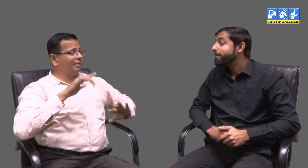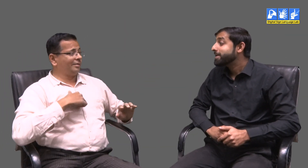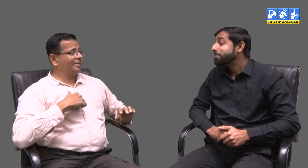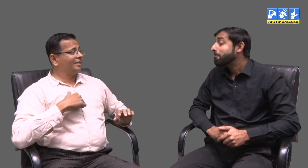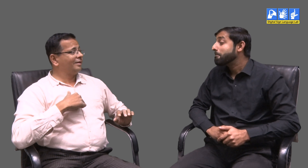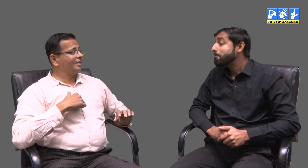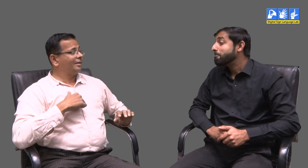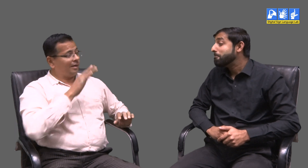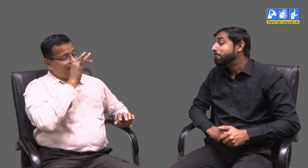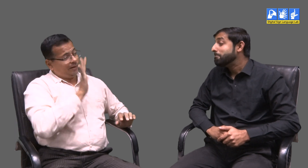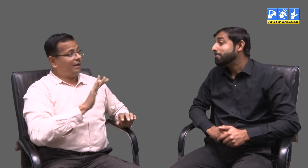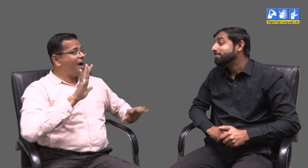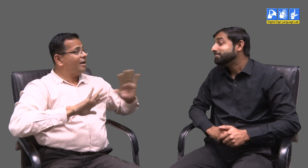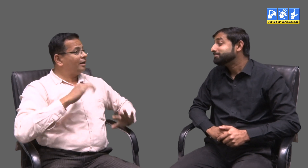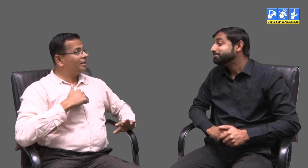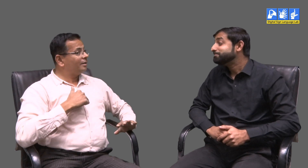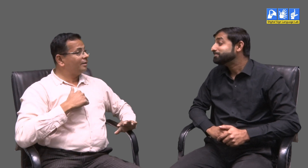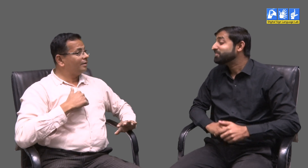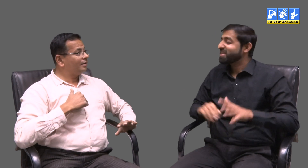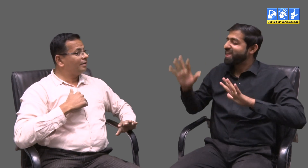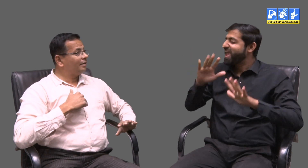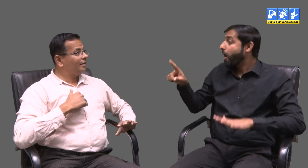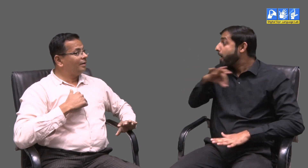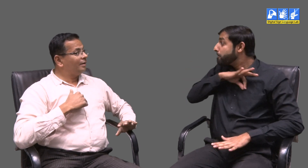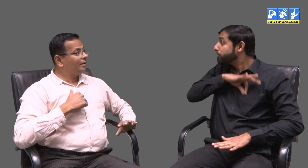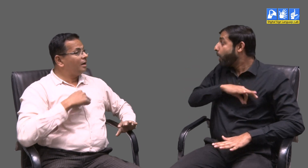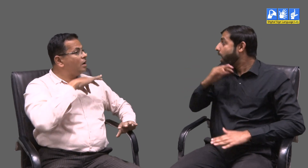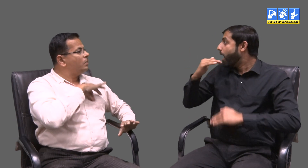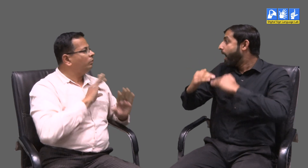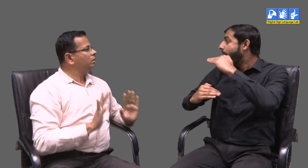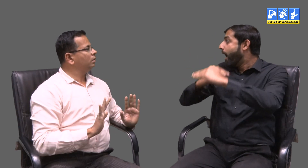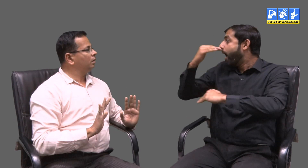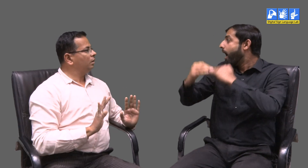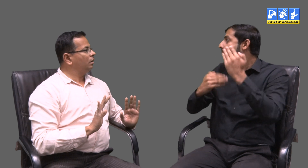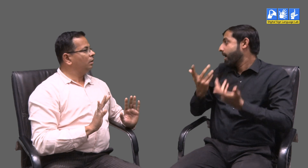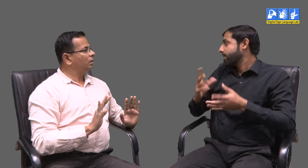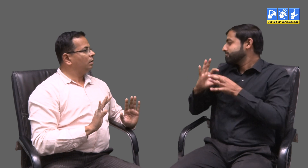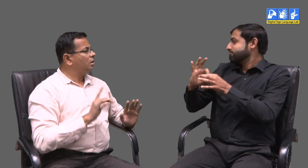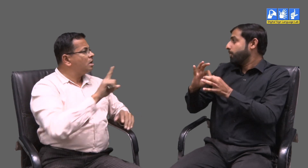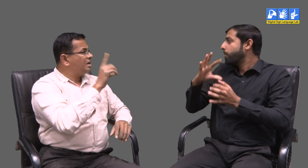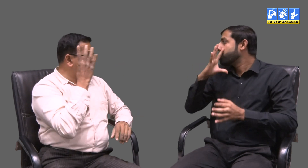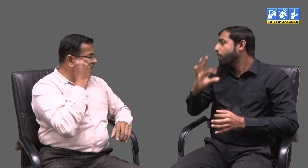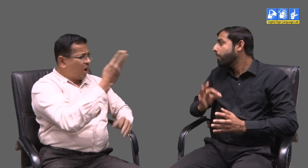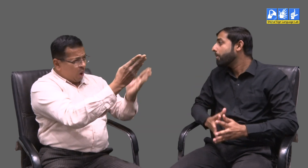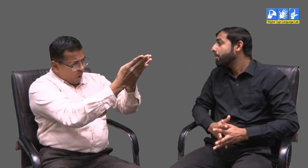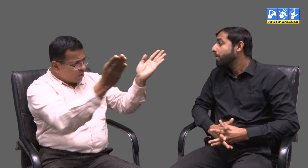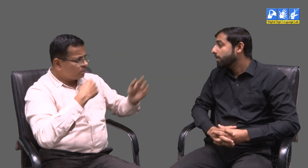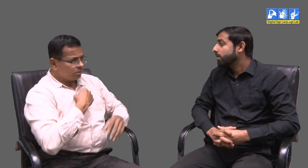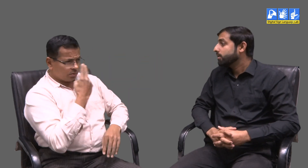We have to pretend and play around a bit. Yeah, but this is beneficial as well as helps in development too. Its important to be connected with the hearing world.